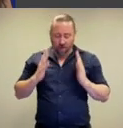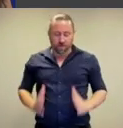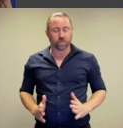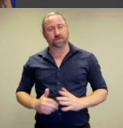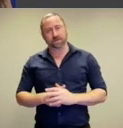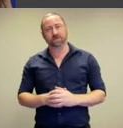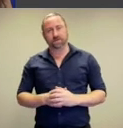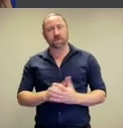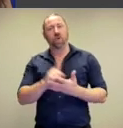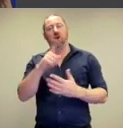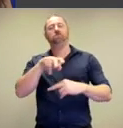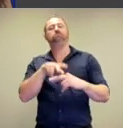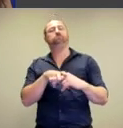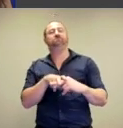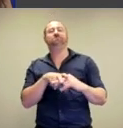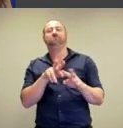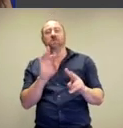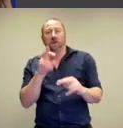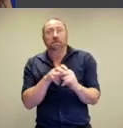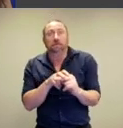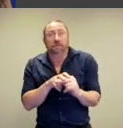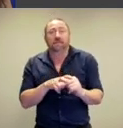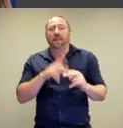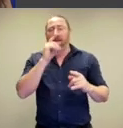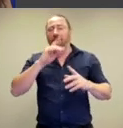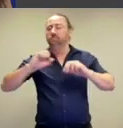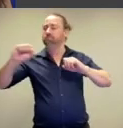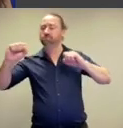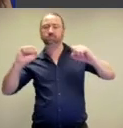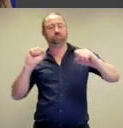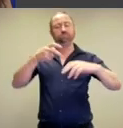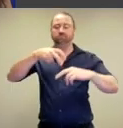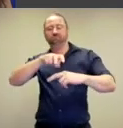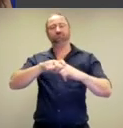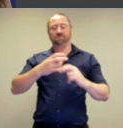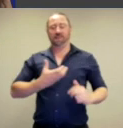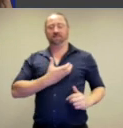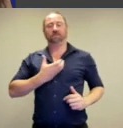our bodies while we listen to this talk.